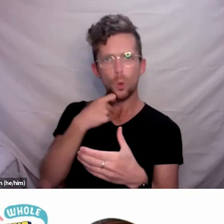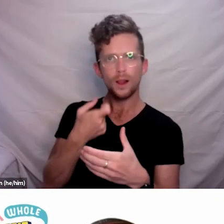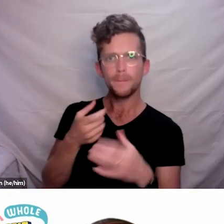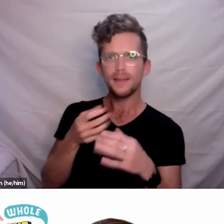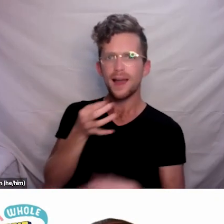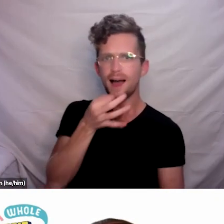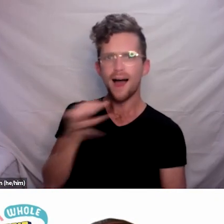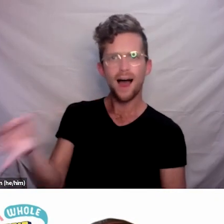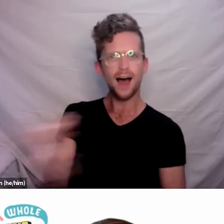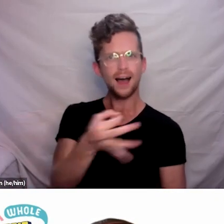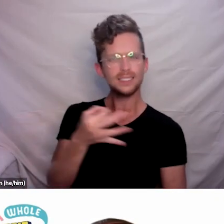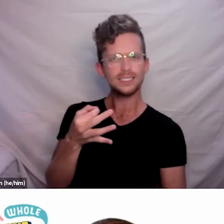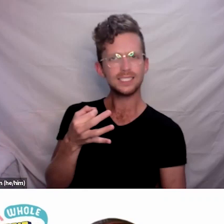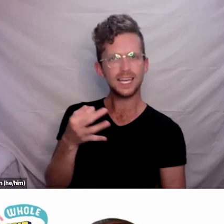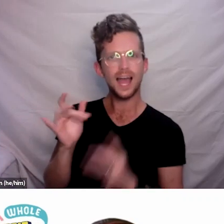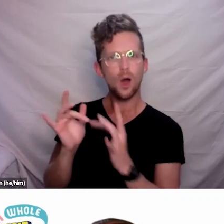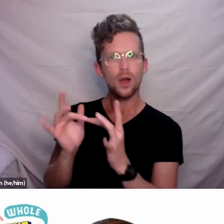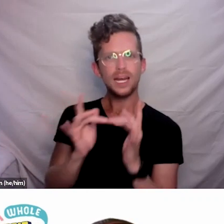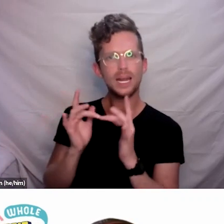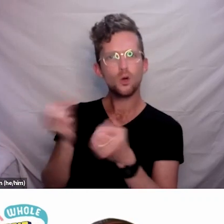who have already been reaching out to those at risk